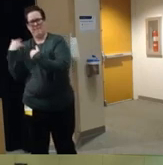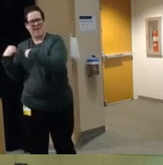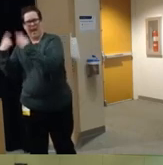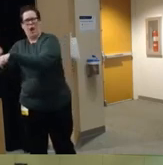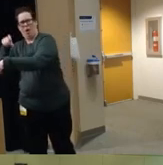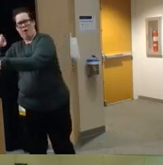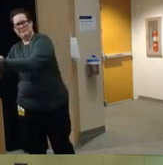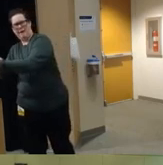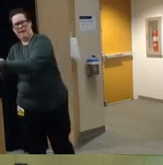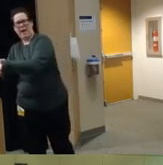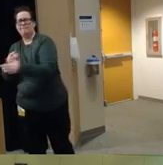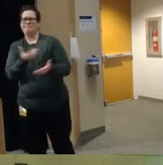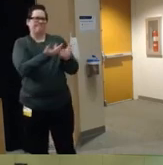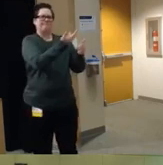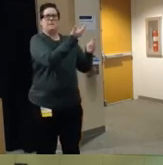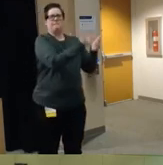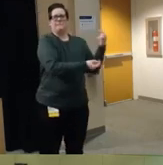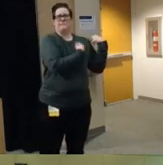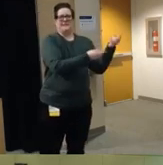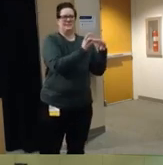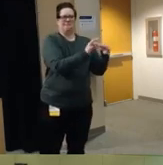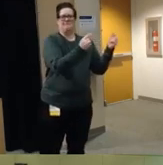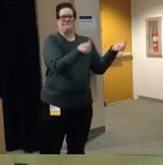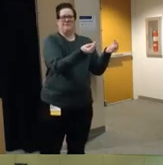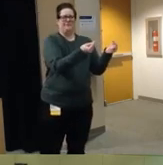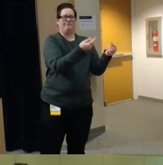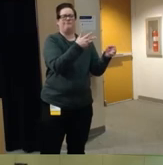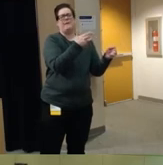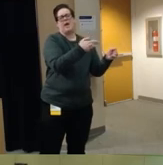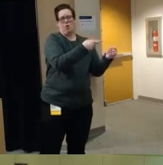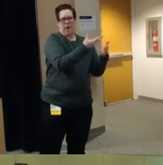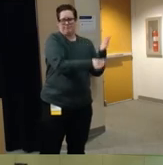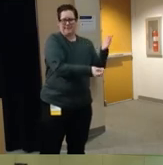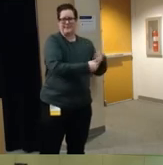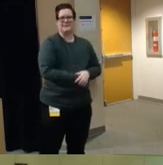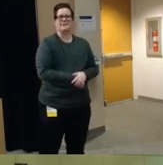something that we were missing um with firearm injuries um for those of you who aren't familiar